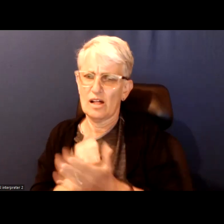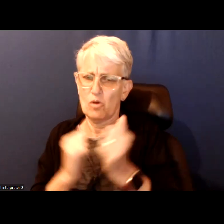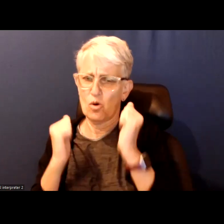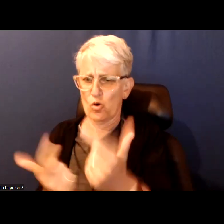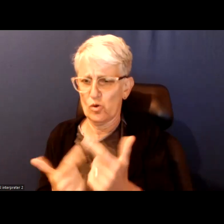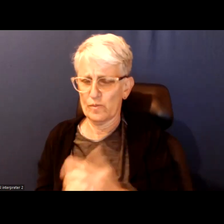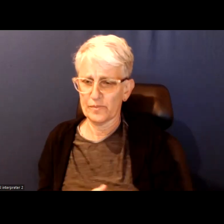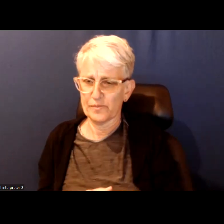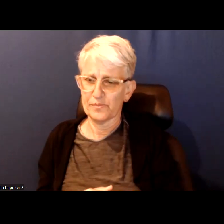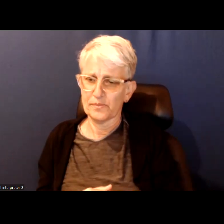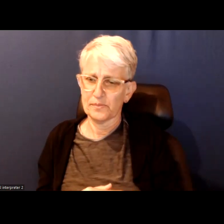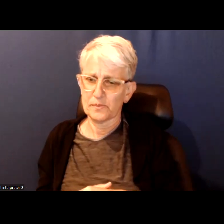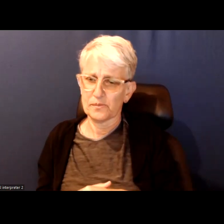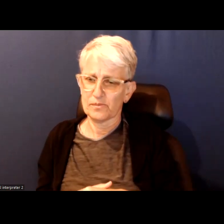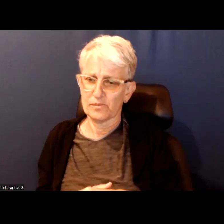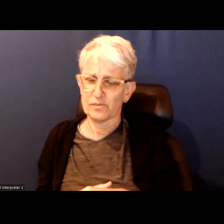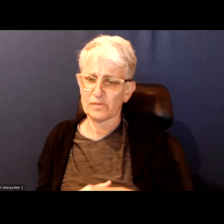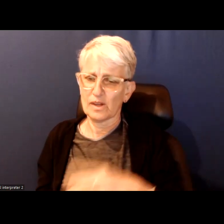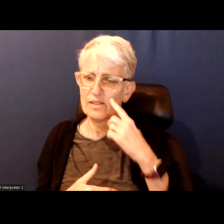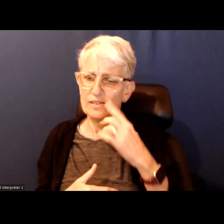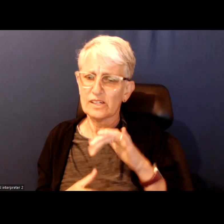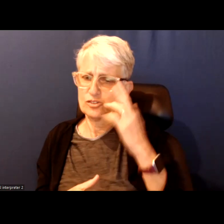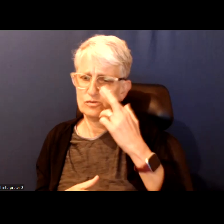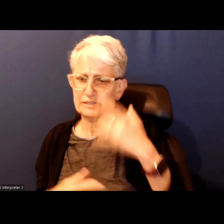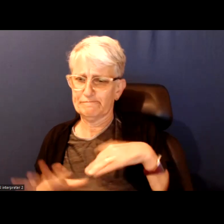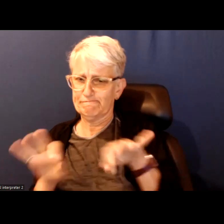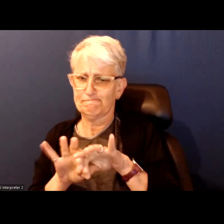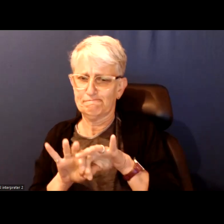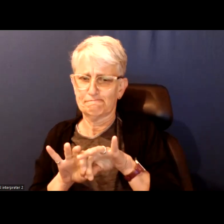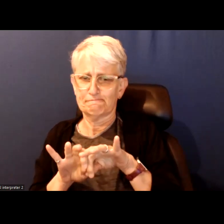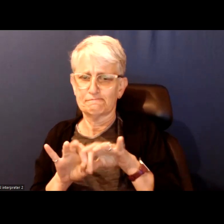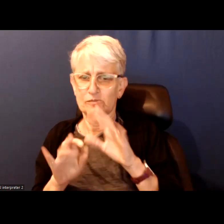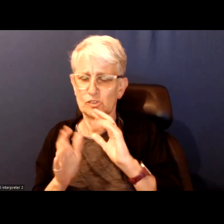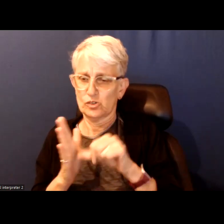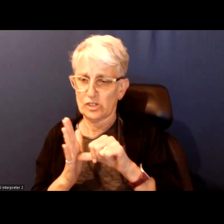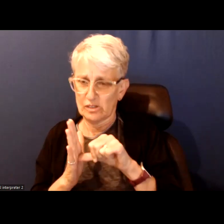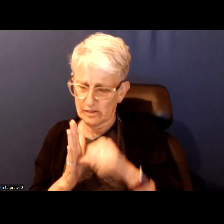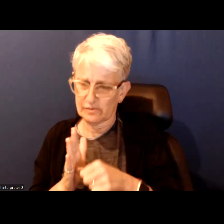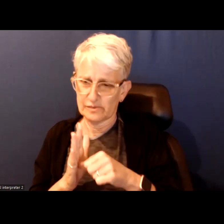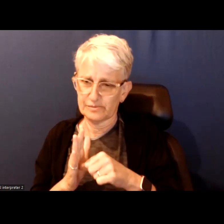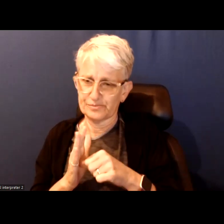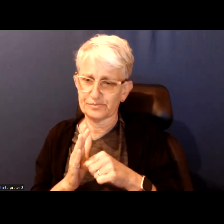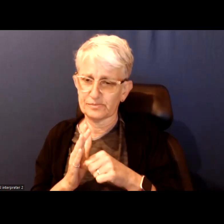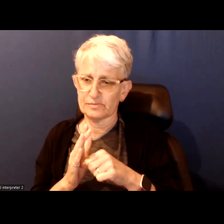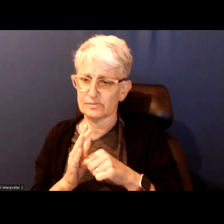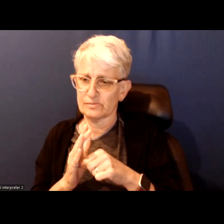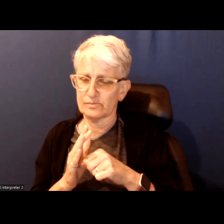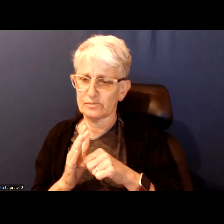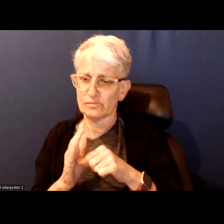So, I think that is why it is important to emphasize you know, emphasize this as an important